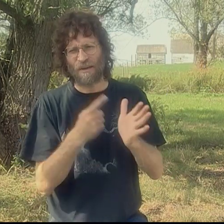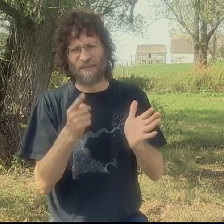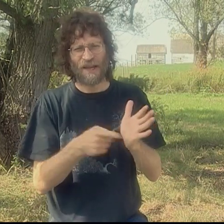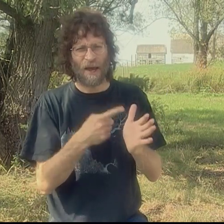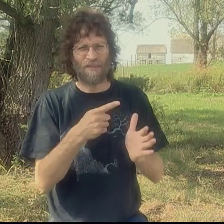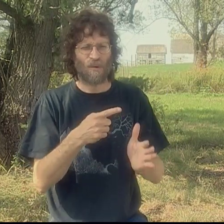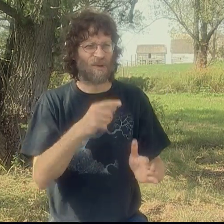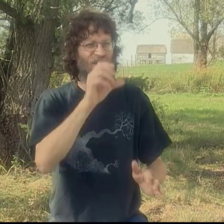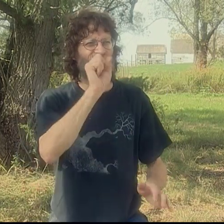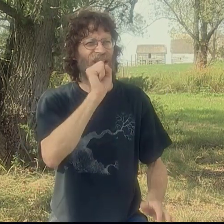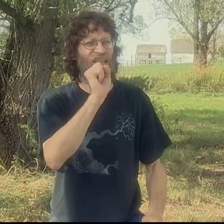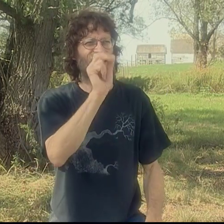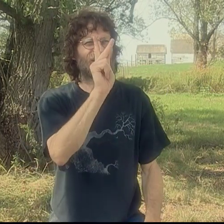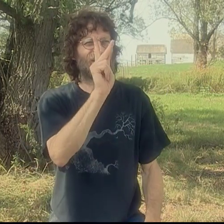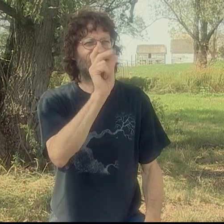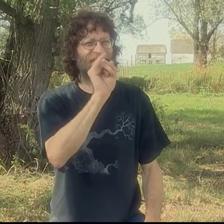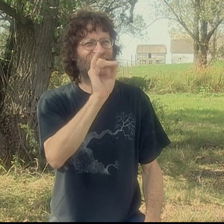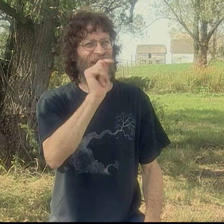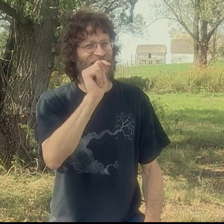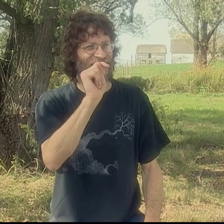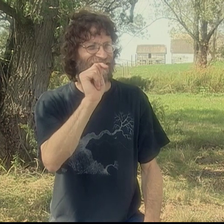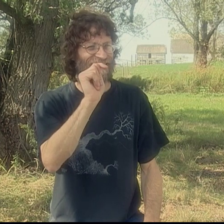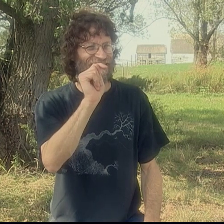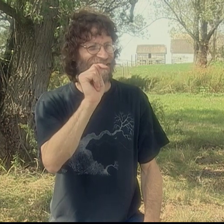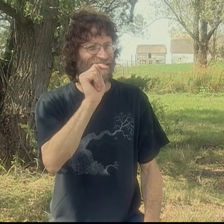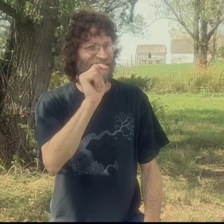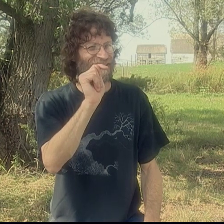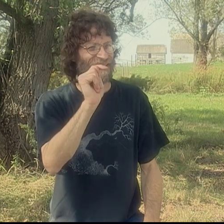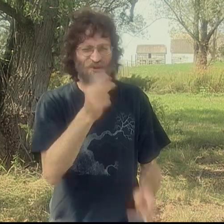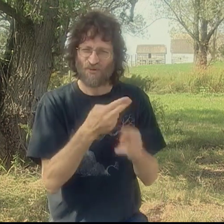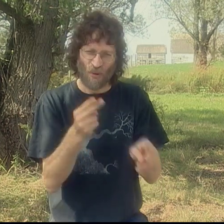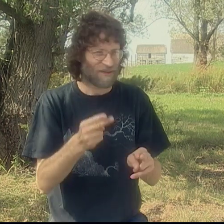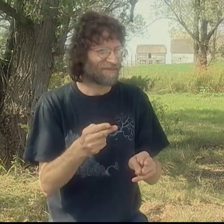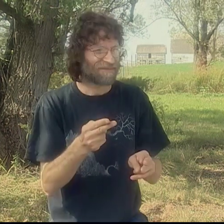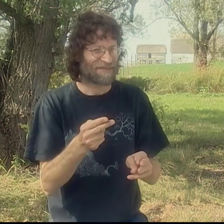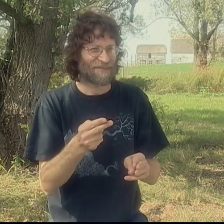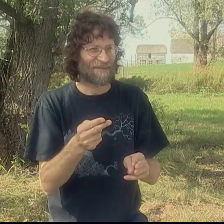and sometimes there were skits, you know, short skits...